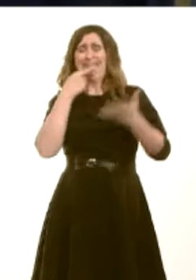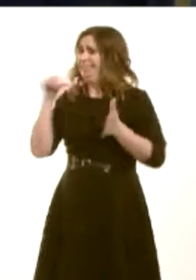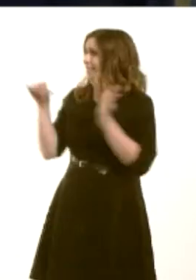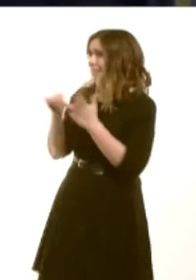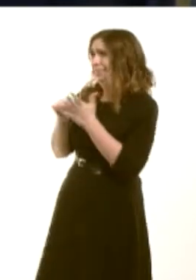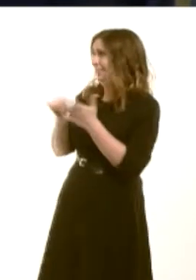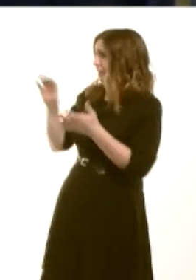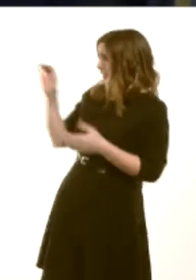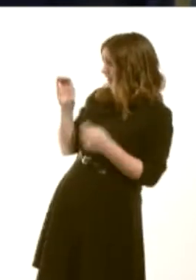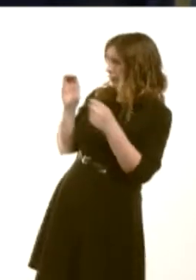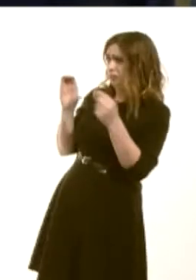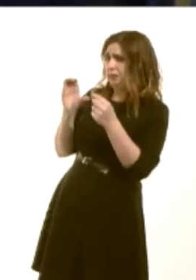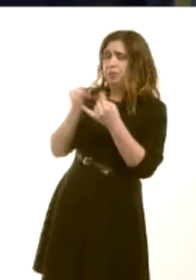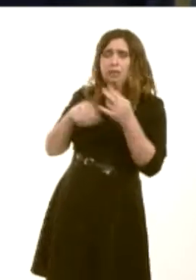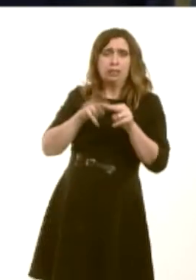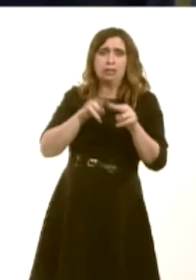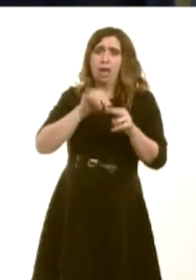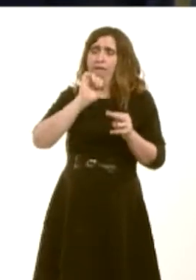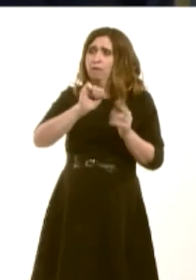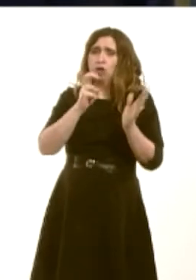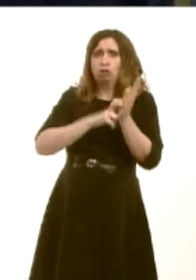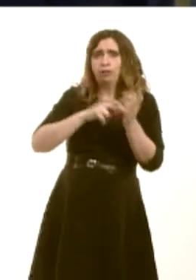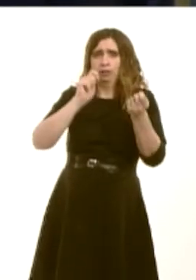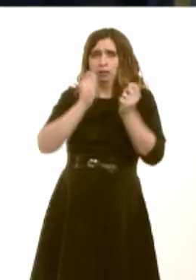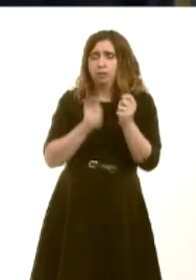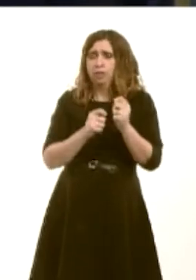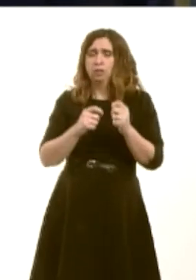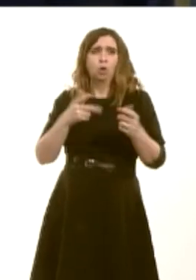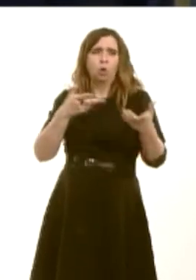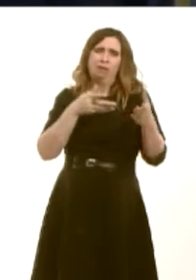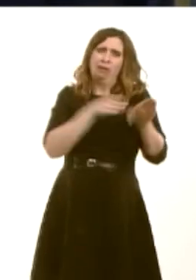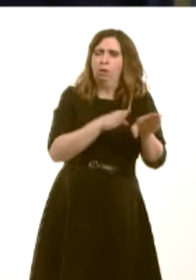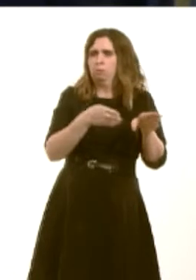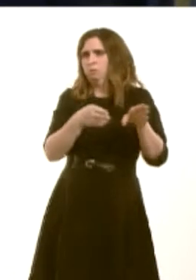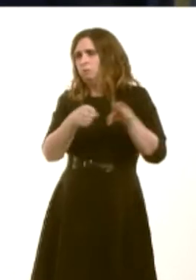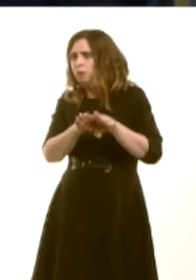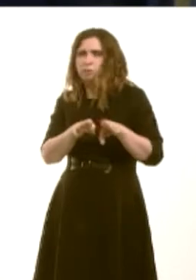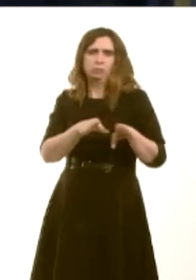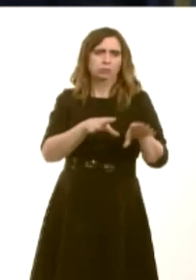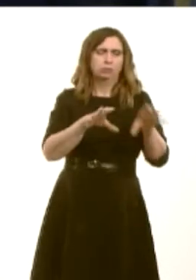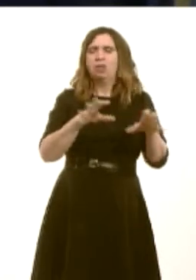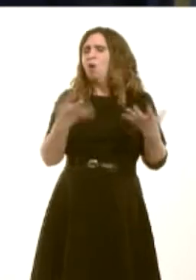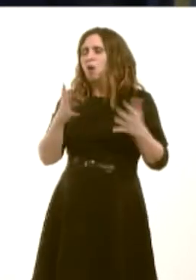to change staff working conditions, close specific sites or end free entry. So theyíre